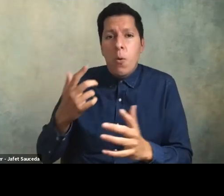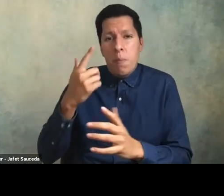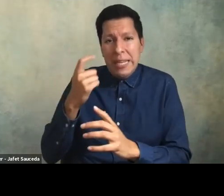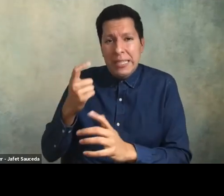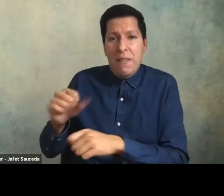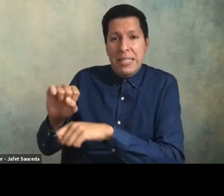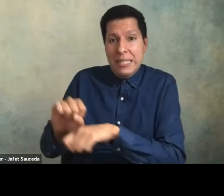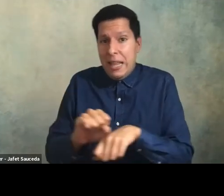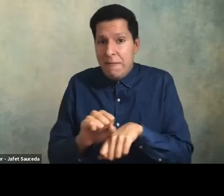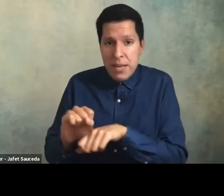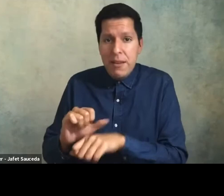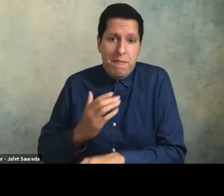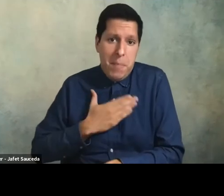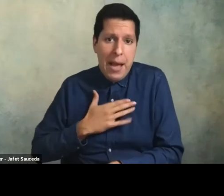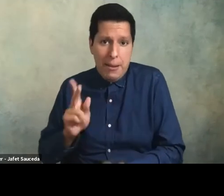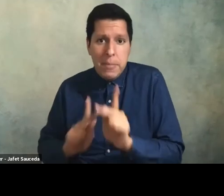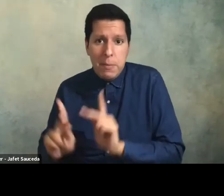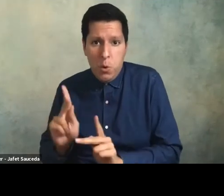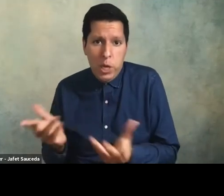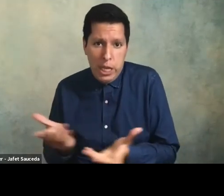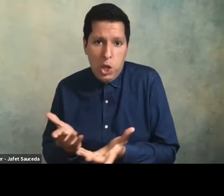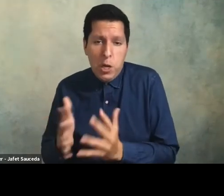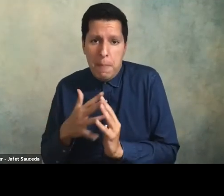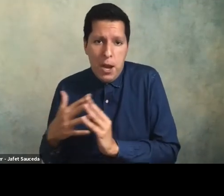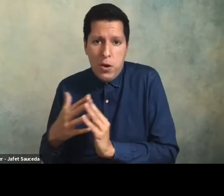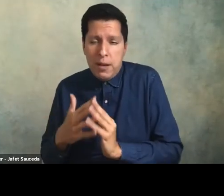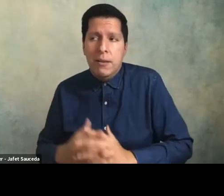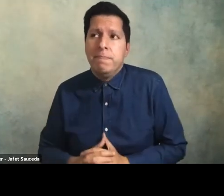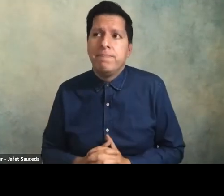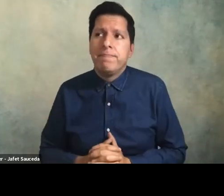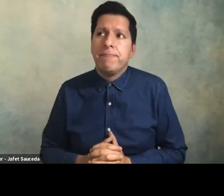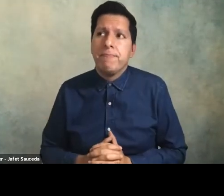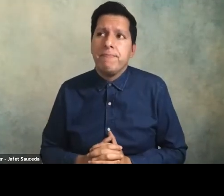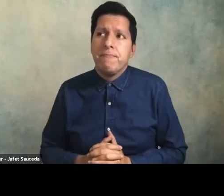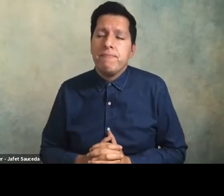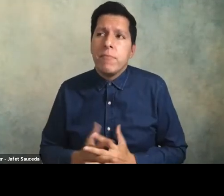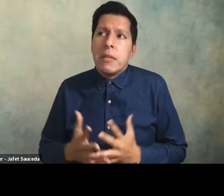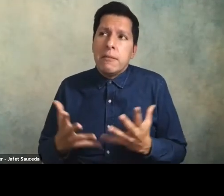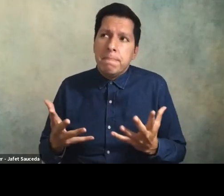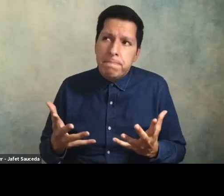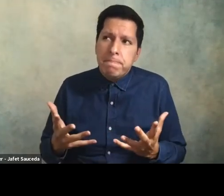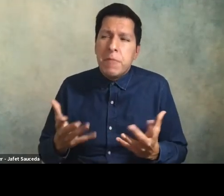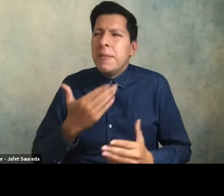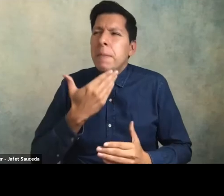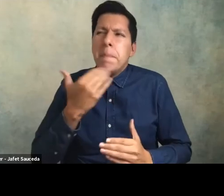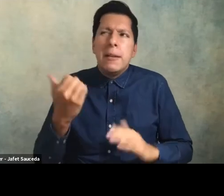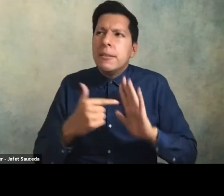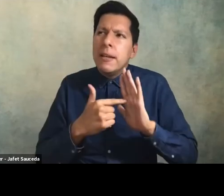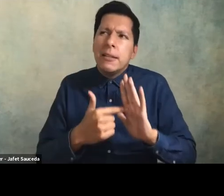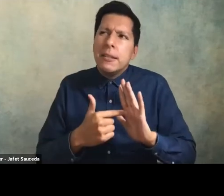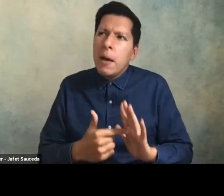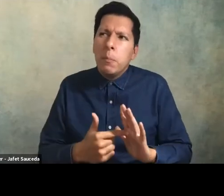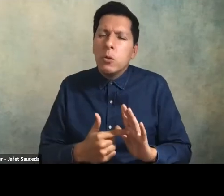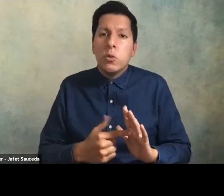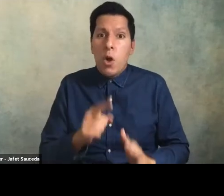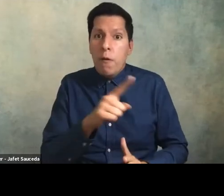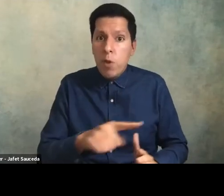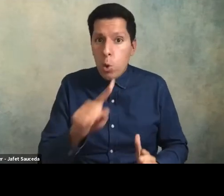people uh here in in the us you know um the best examples of those is when the campuses